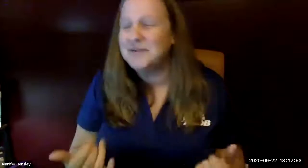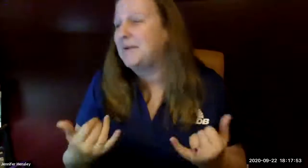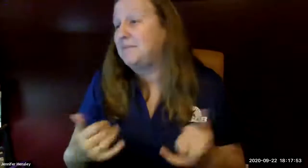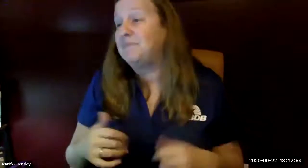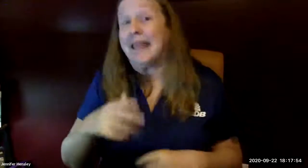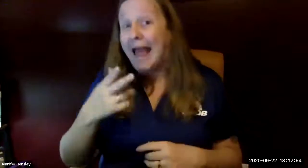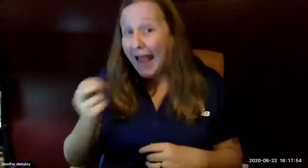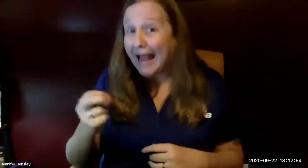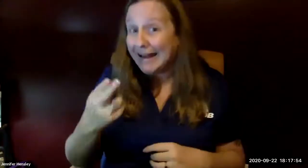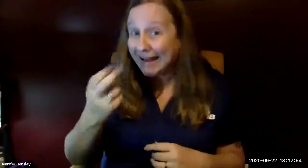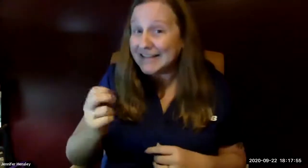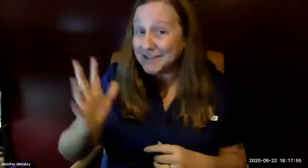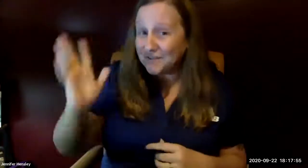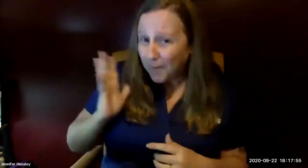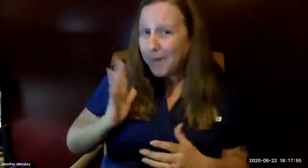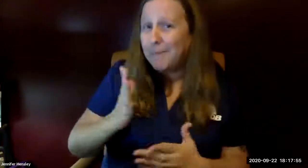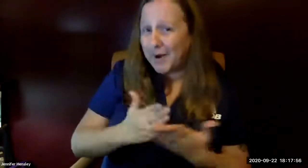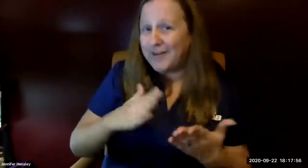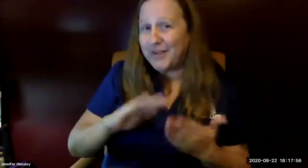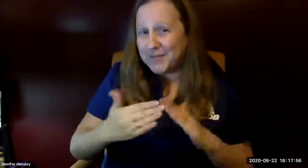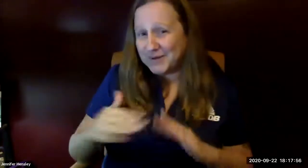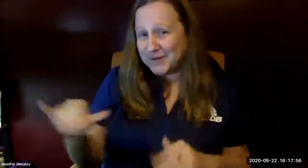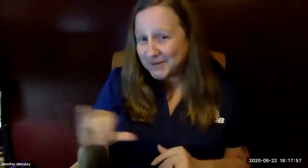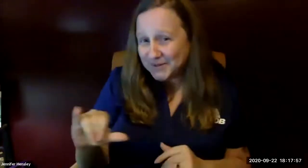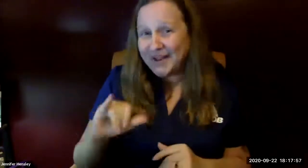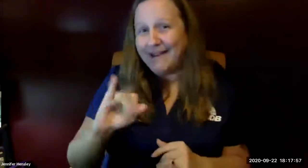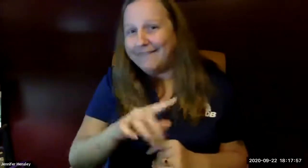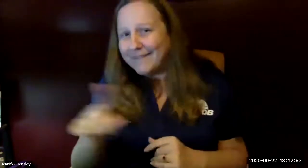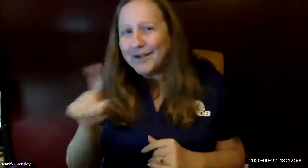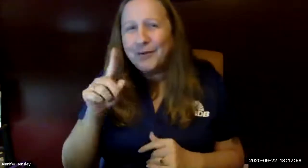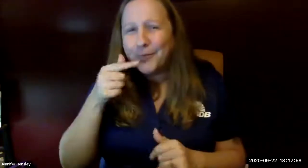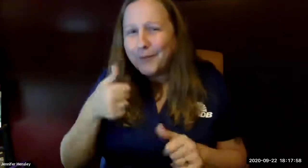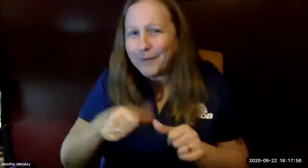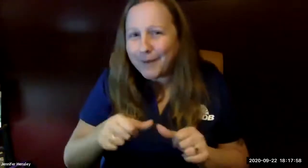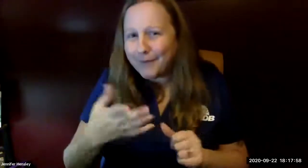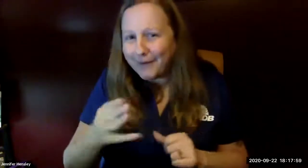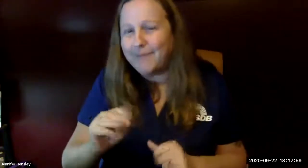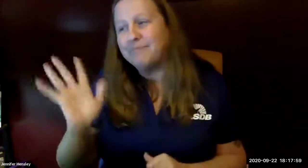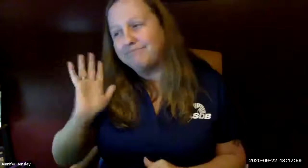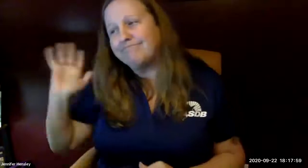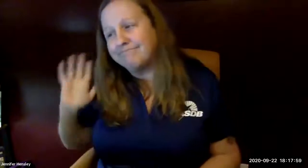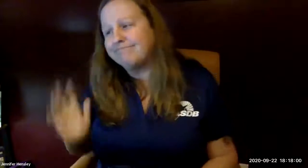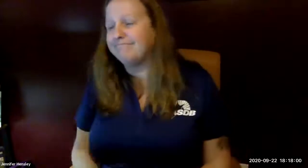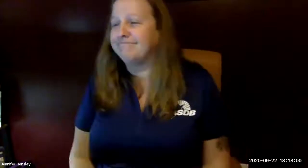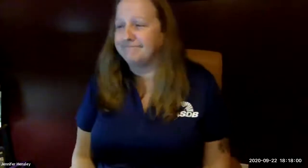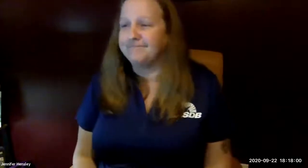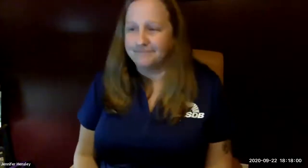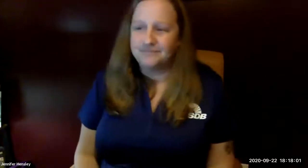i'm thrilled that he's part of our tucson community